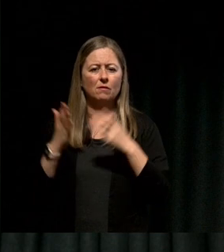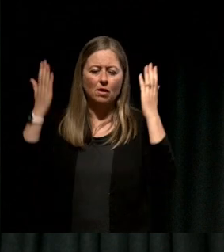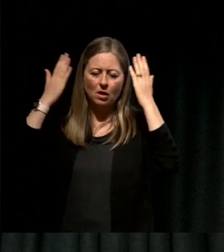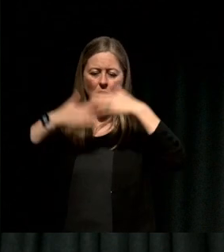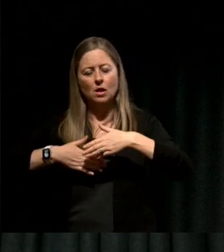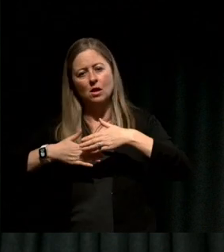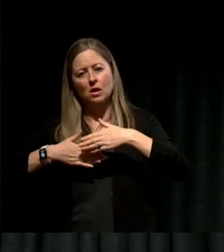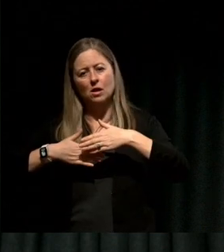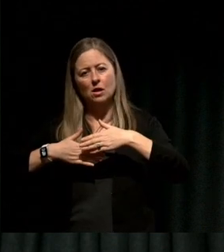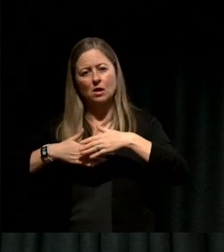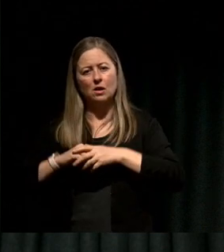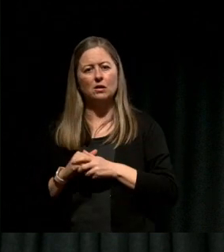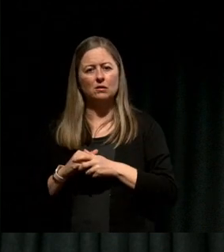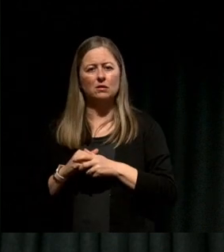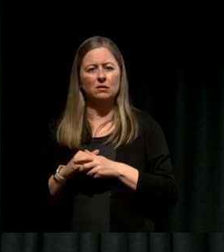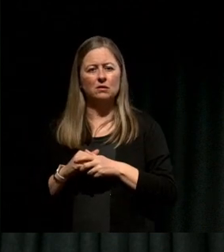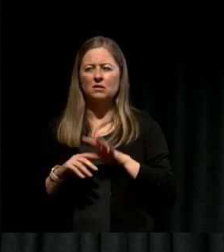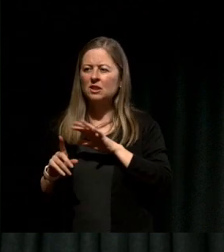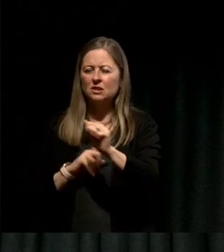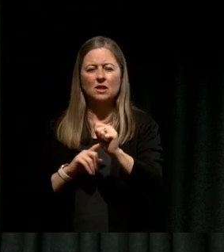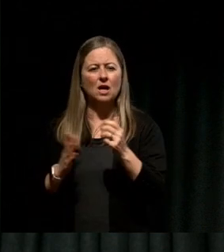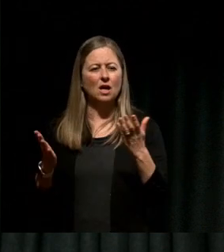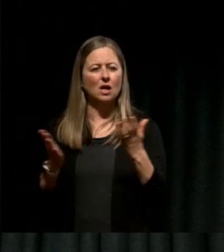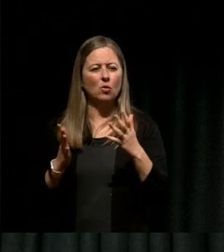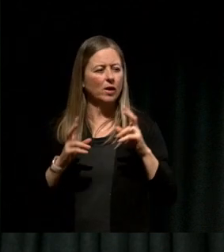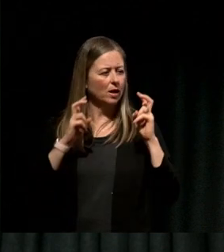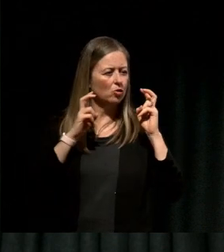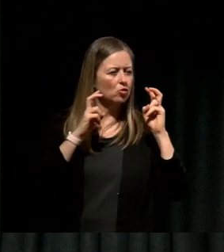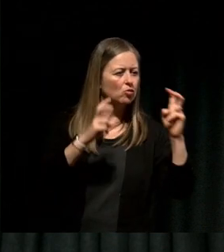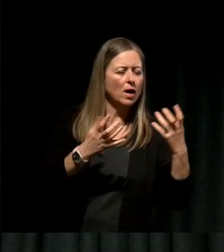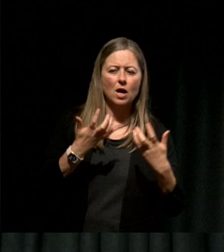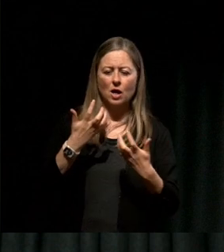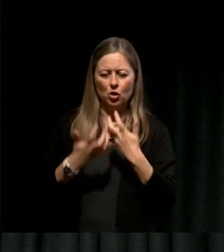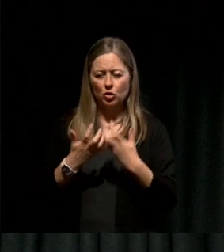a series of attacks on trains, attacks at University campuses and across the city.